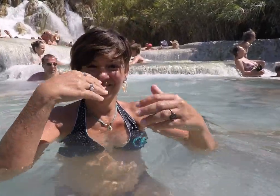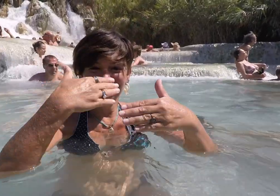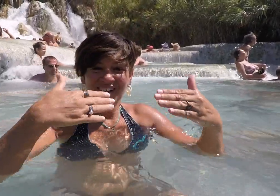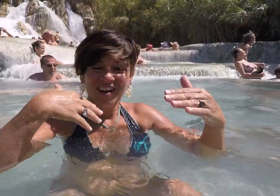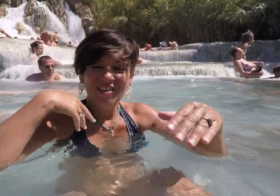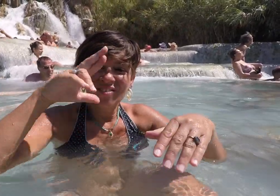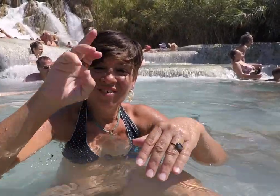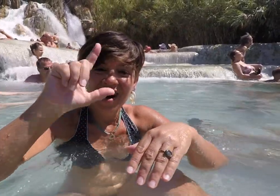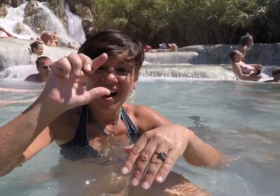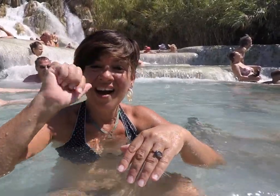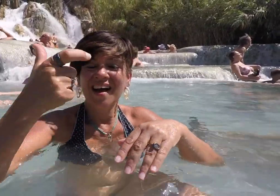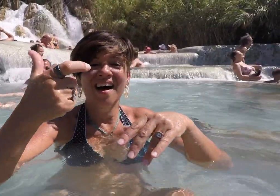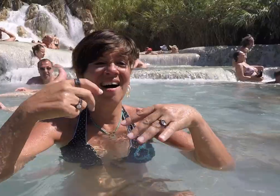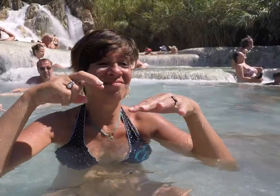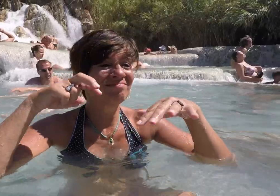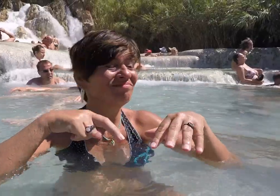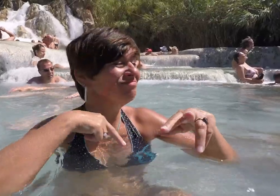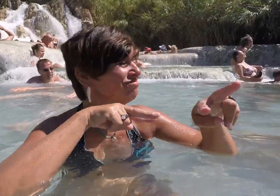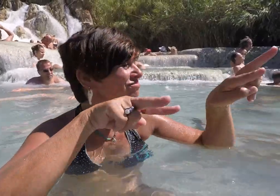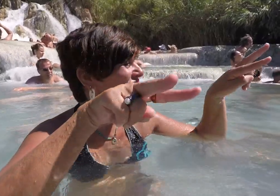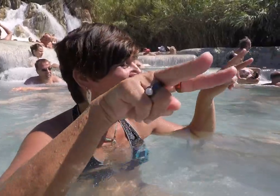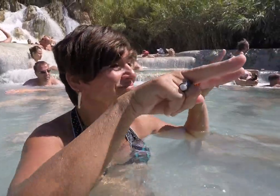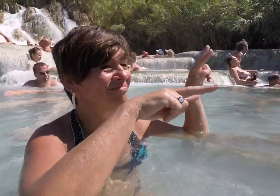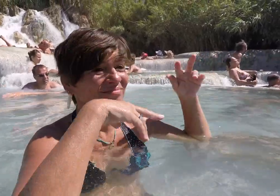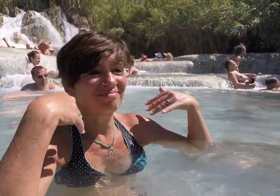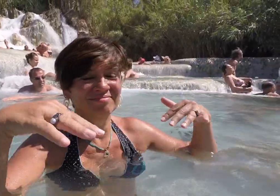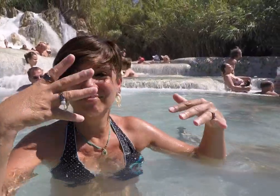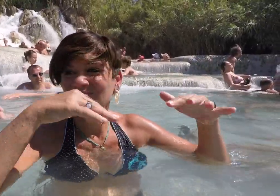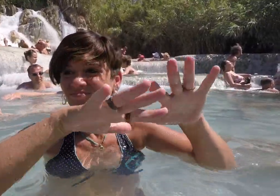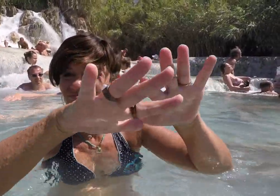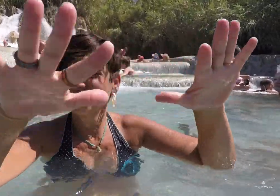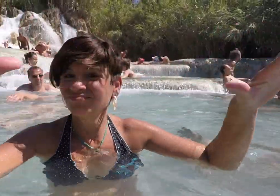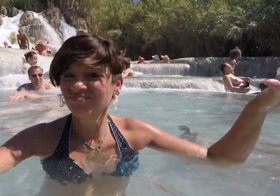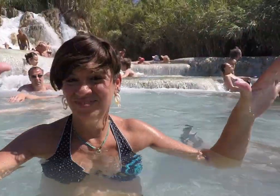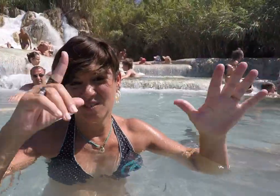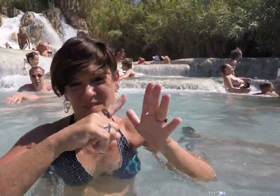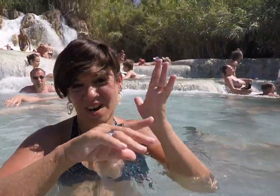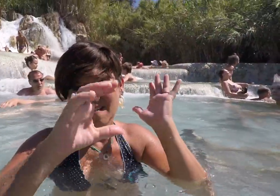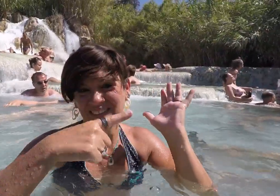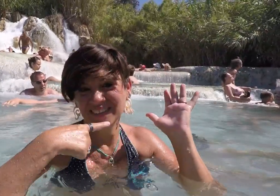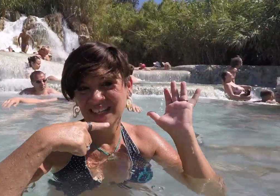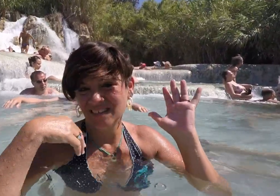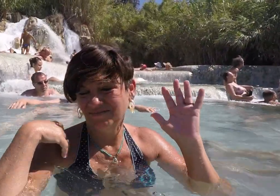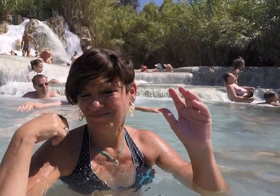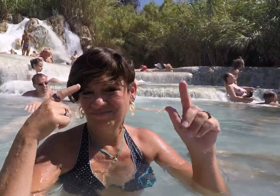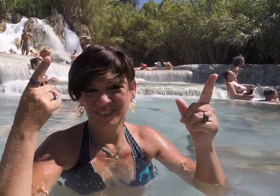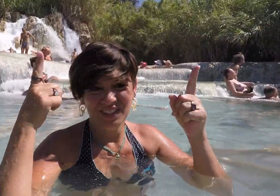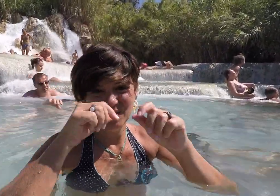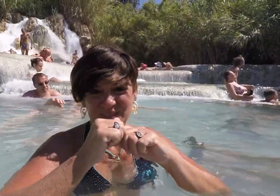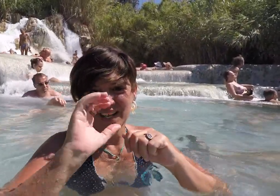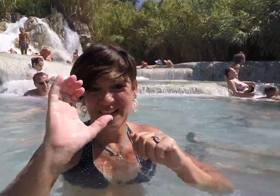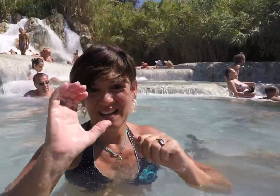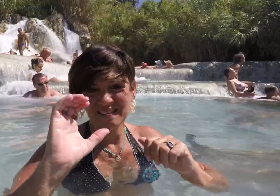Yes, I enjoyed my relaxing time. I also enjoyed watching the view. I agreed with what Calvin stated recently.